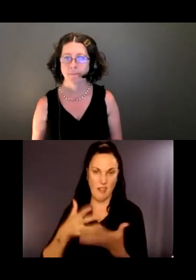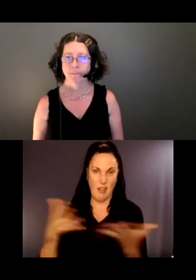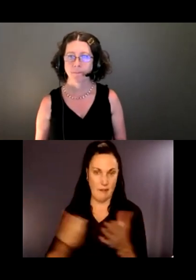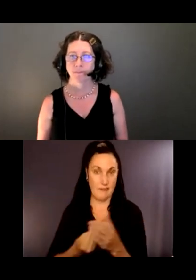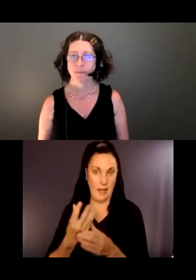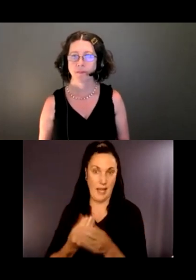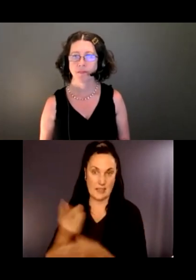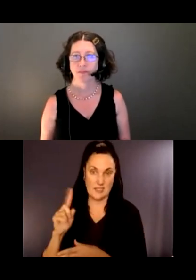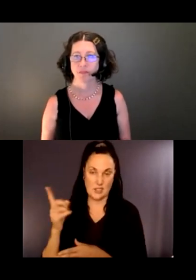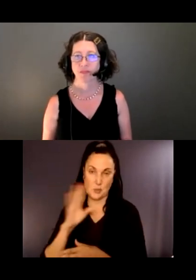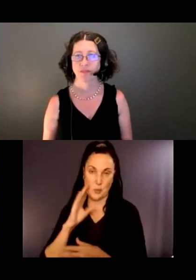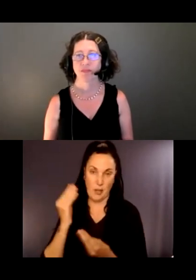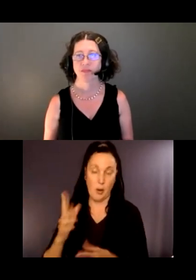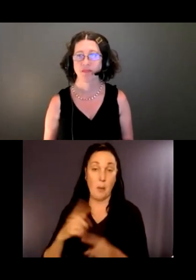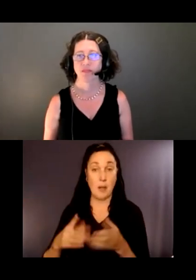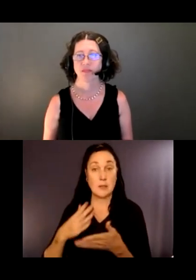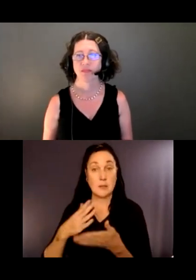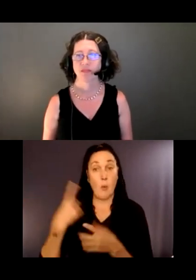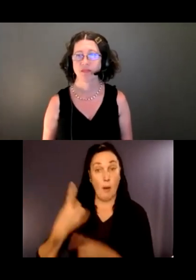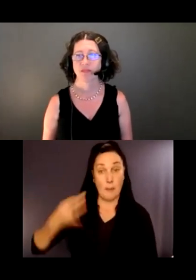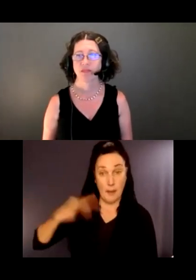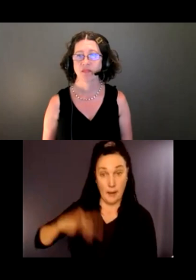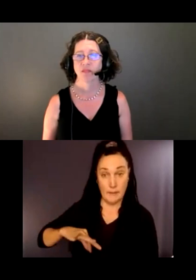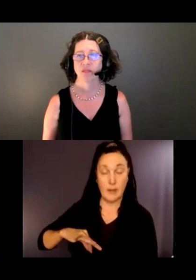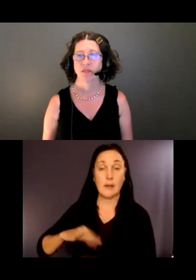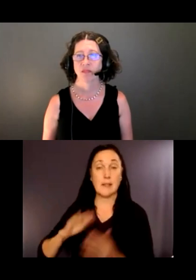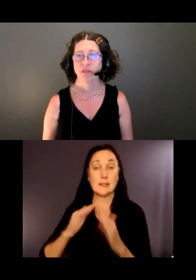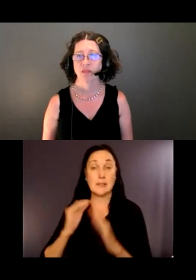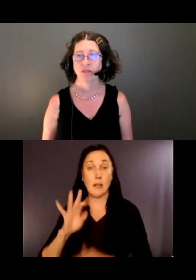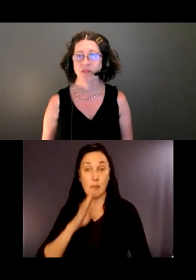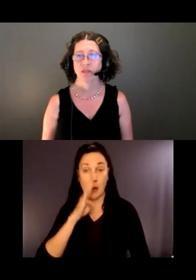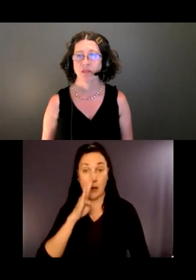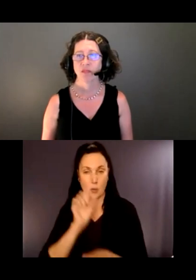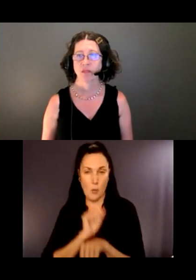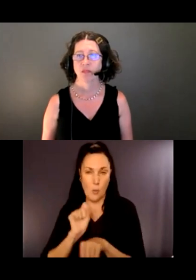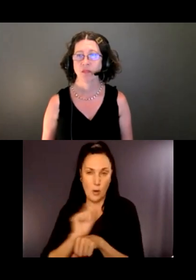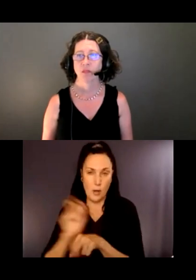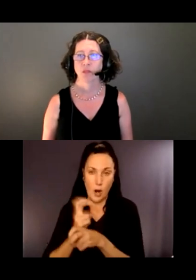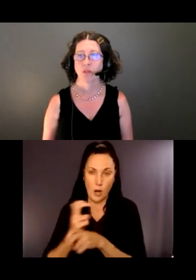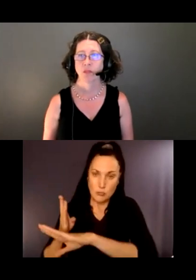The City of Bellevue is working to restore -- we talked about that historic forest in this area.